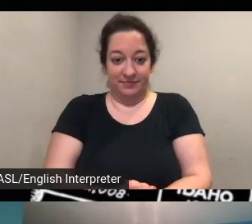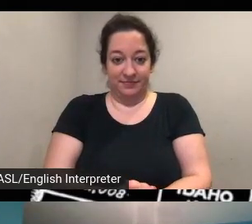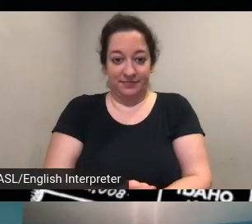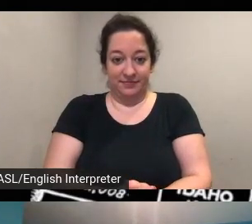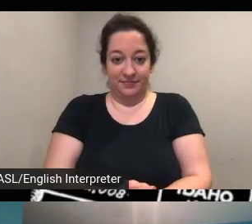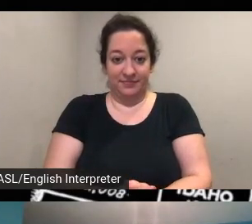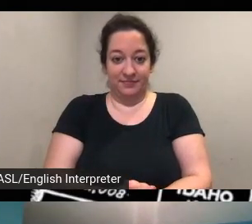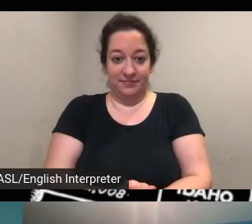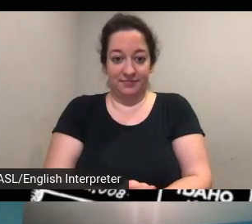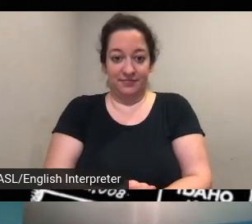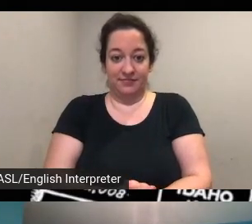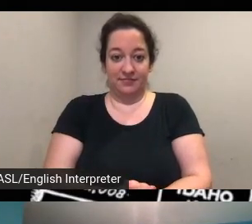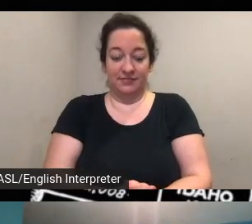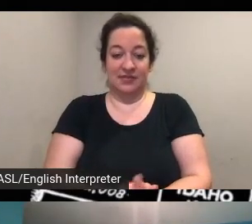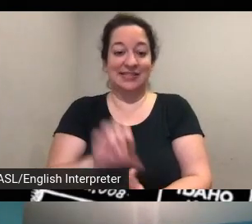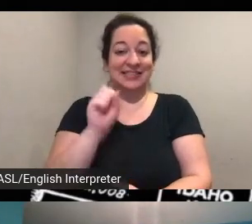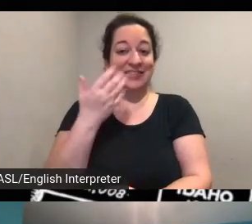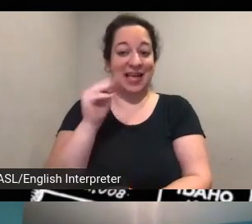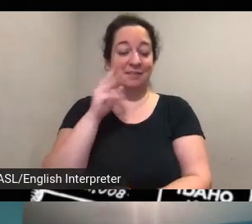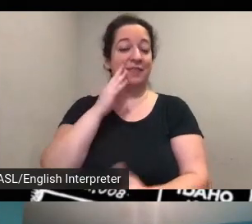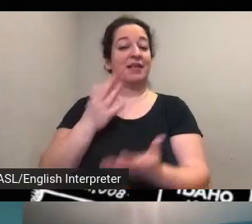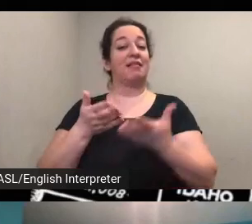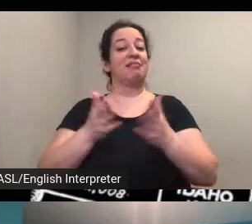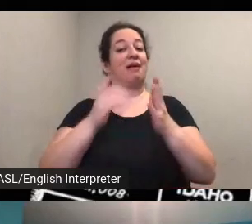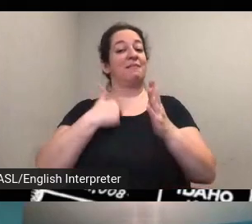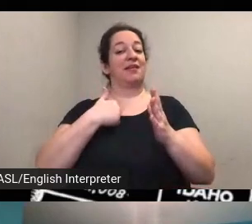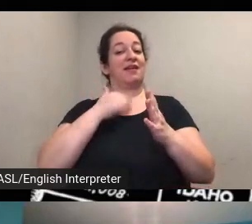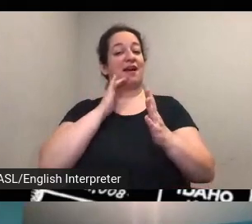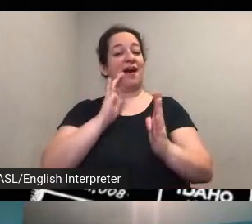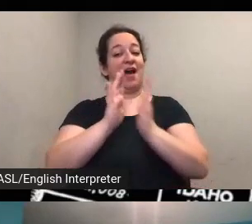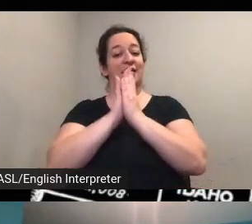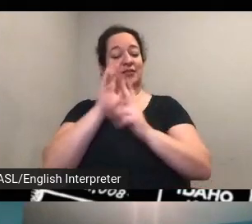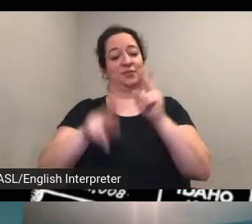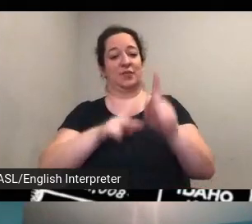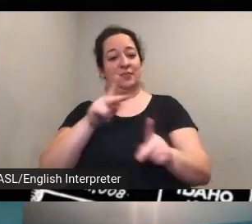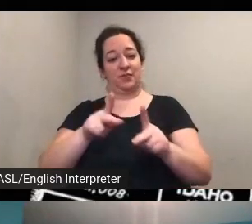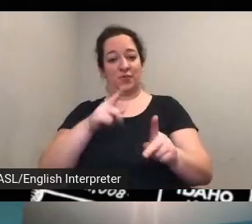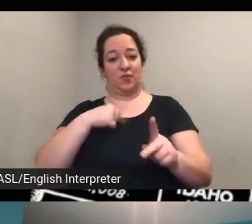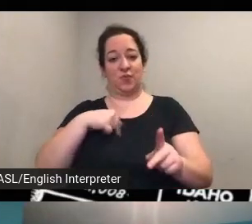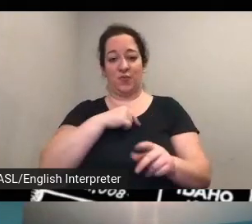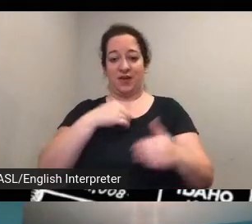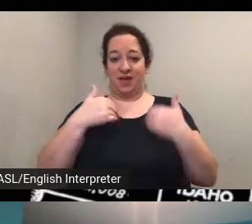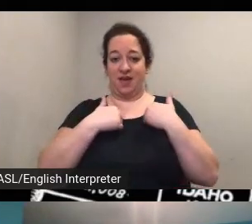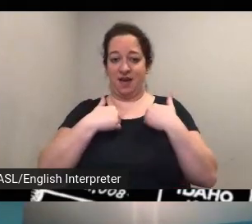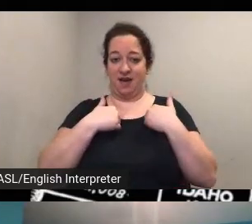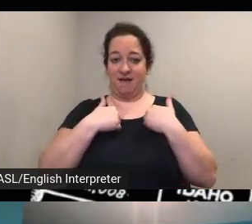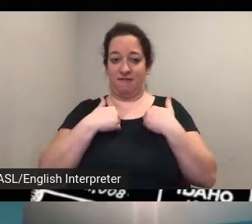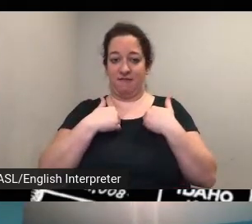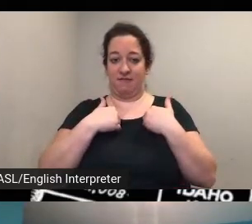well let me ask ask people about we've got people in parks and